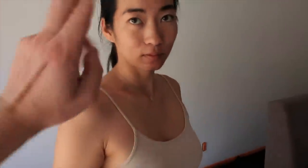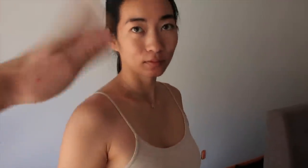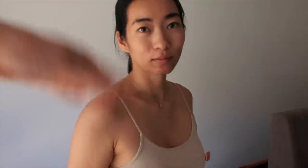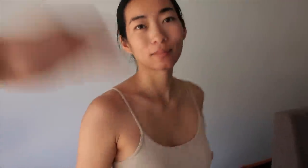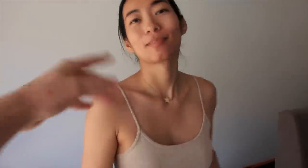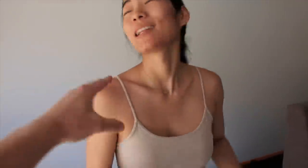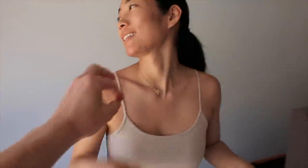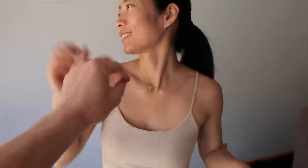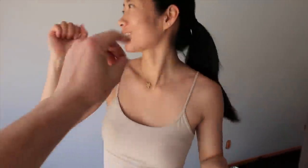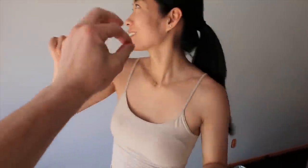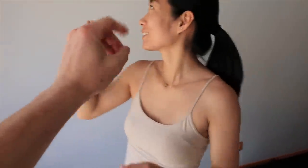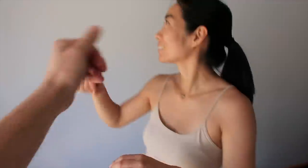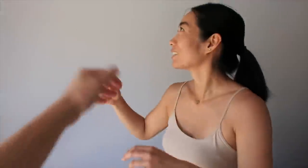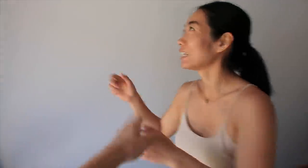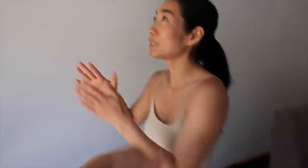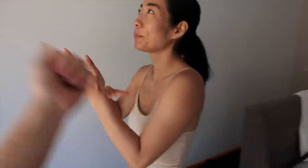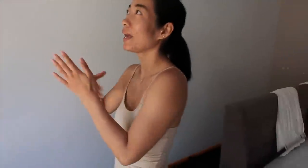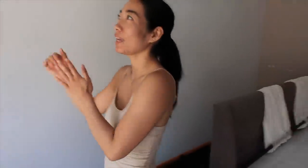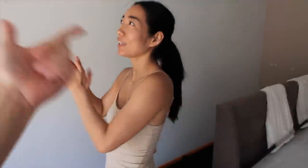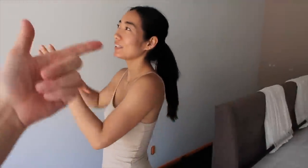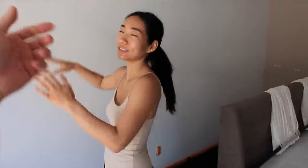R: ready to paint?! E: yesss paint